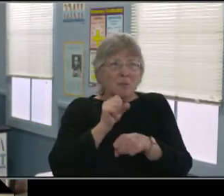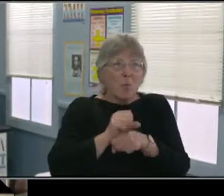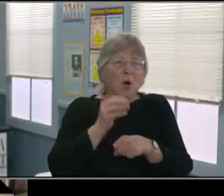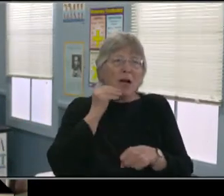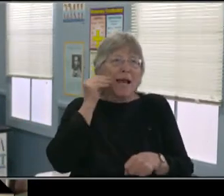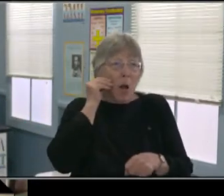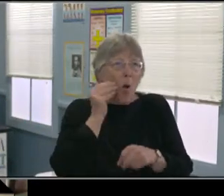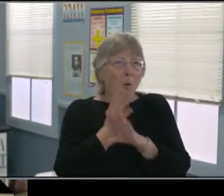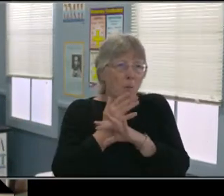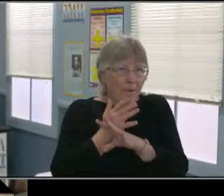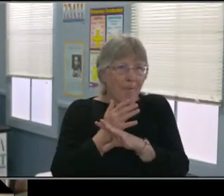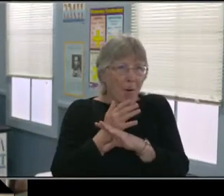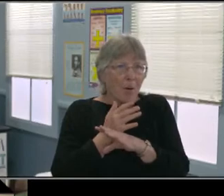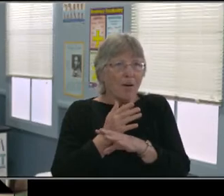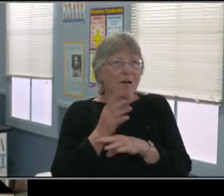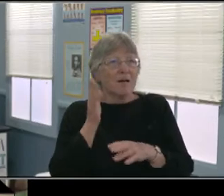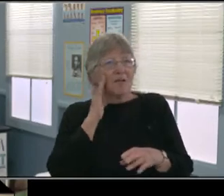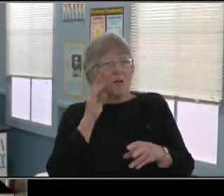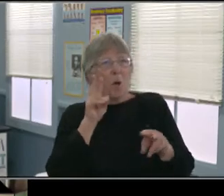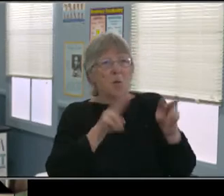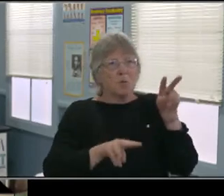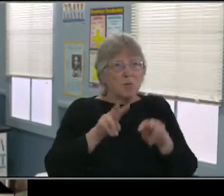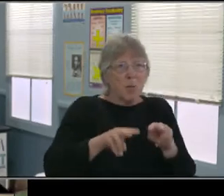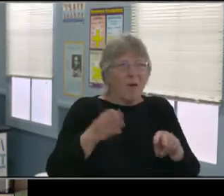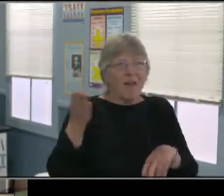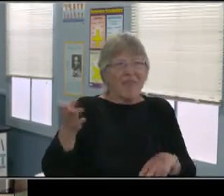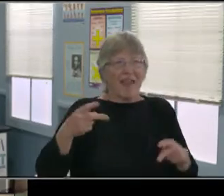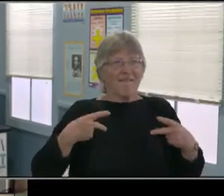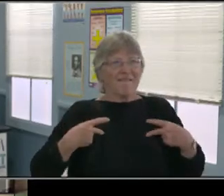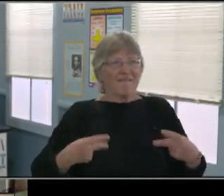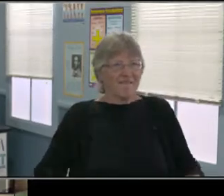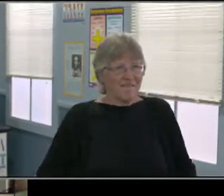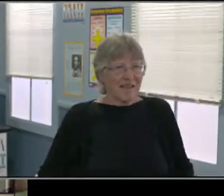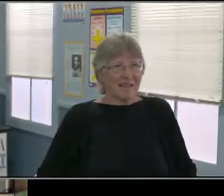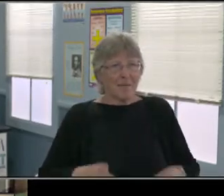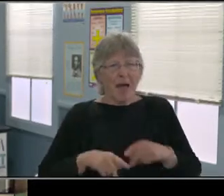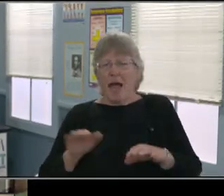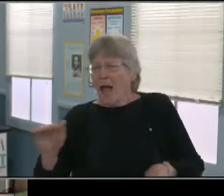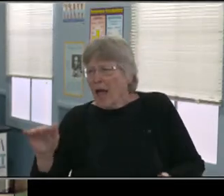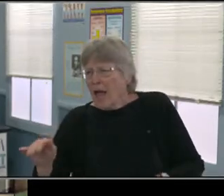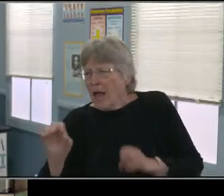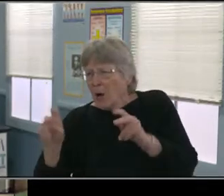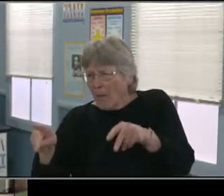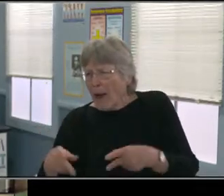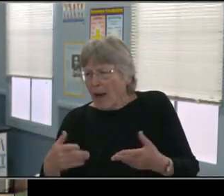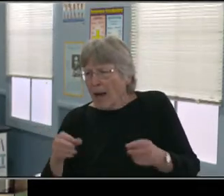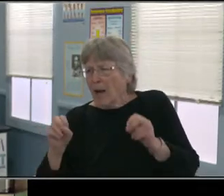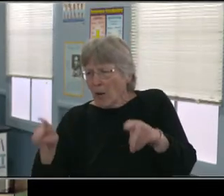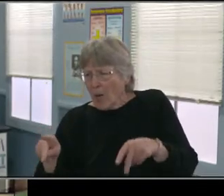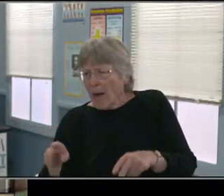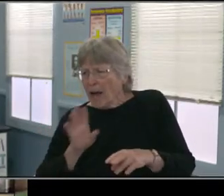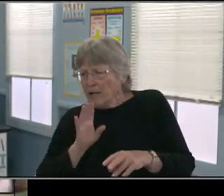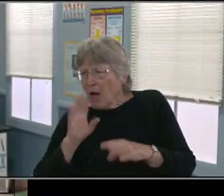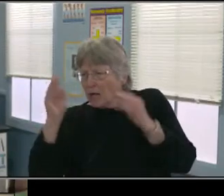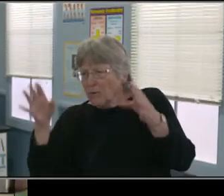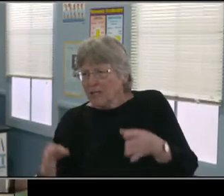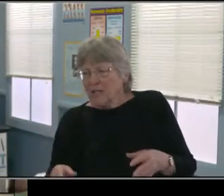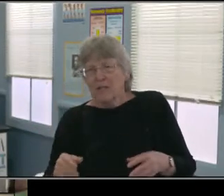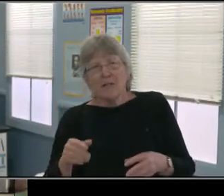So we know that many students, number one, they're not just turning off cameras because of mental health issues